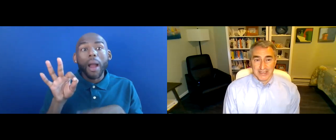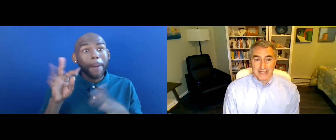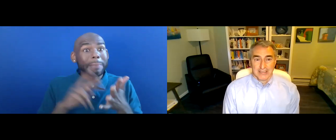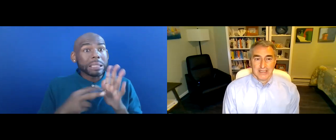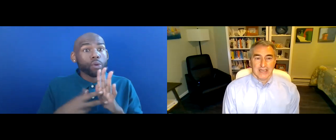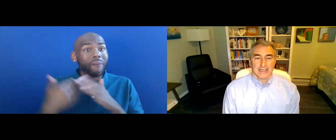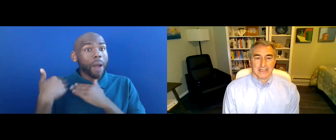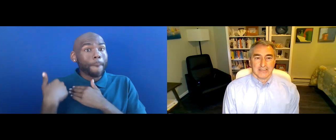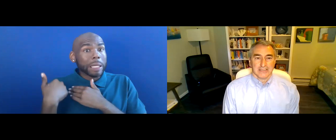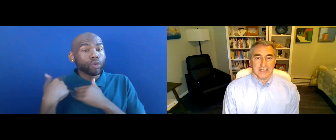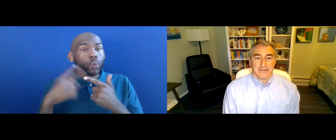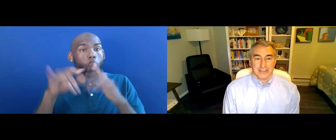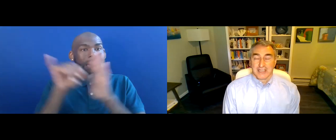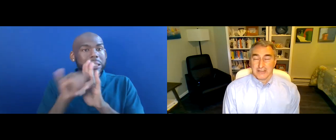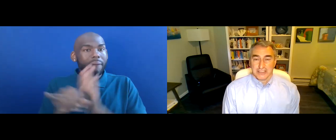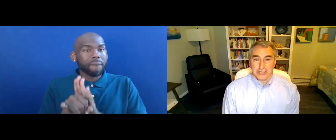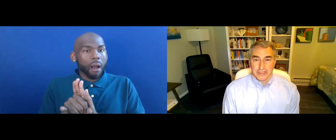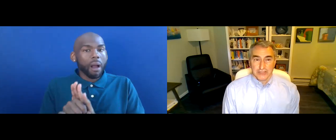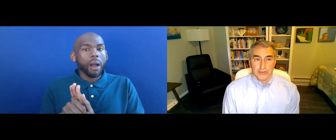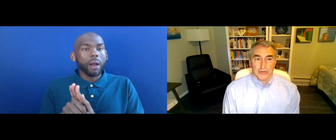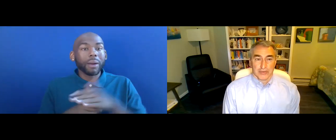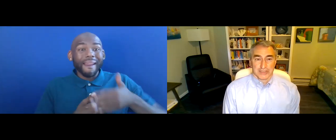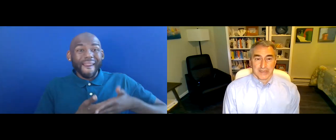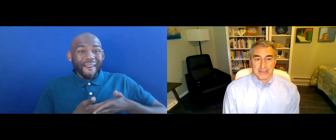OBLIGATION TO IDENTIFY.